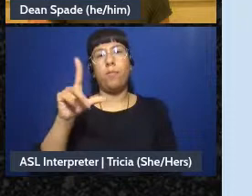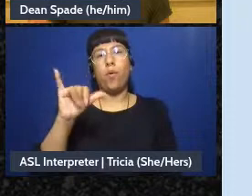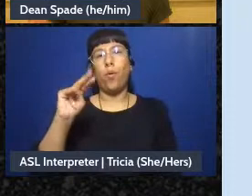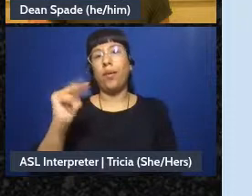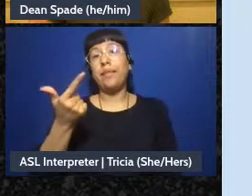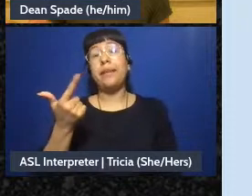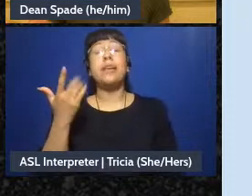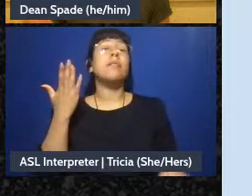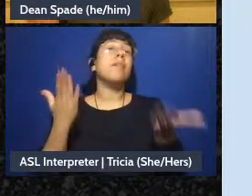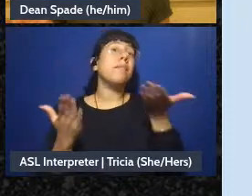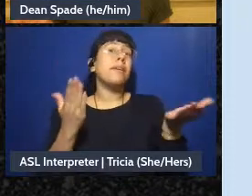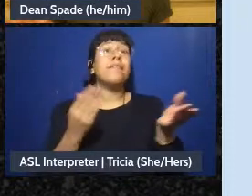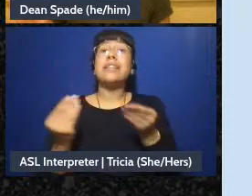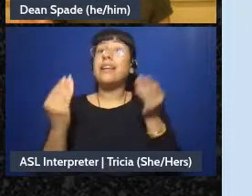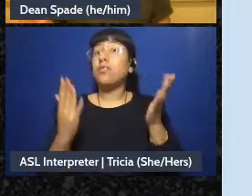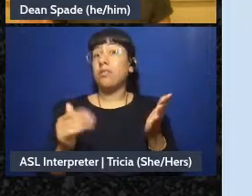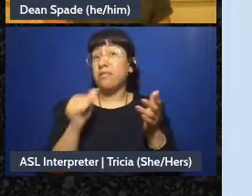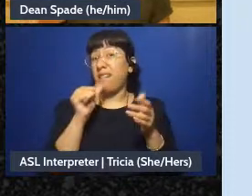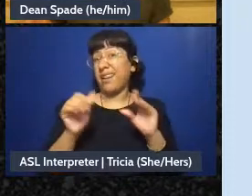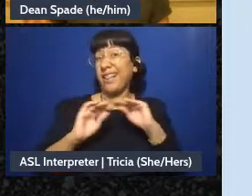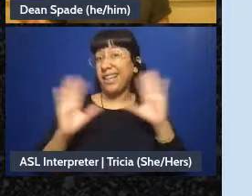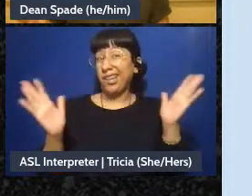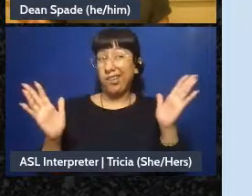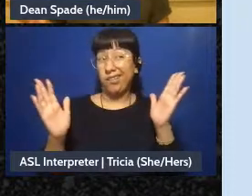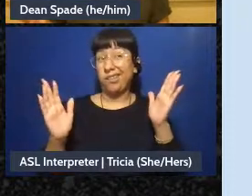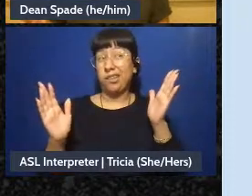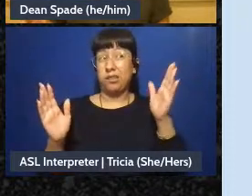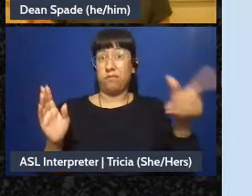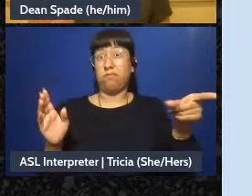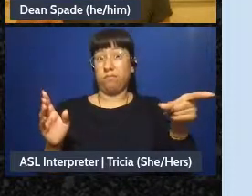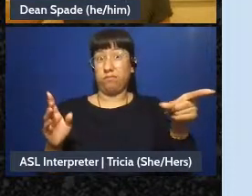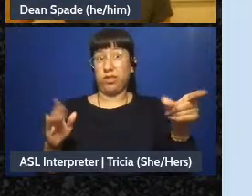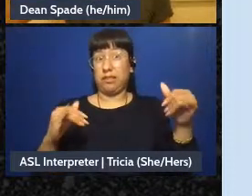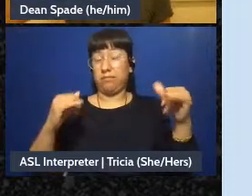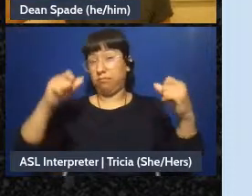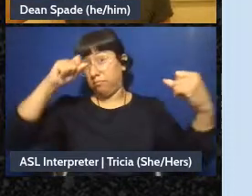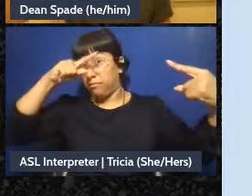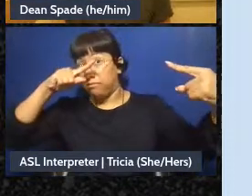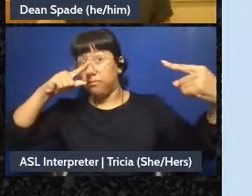like are we getting close to people thinking the same thing on this and so sometimes um-'m holding